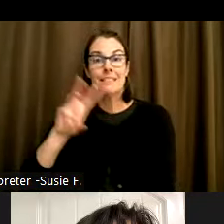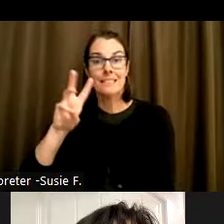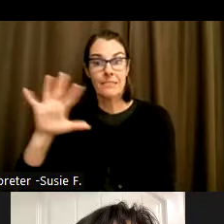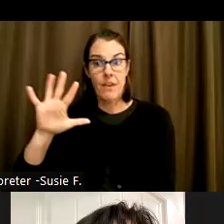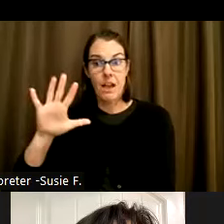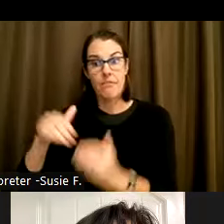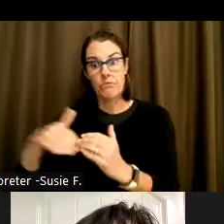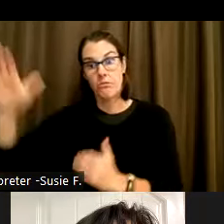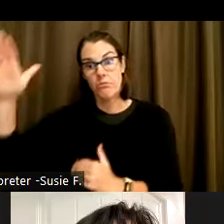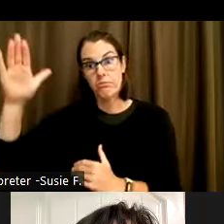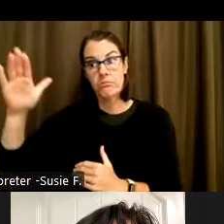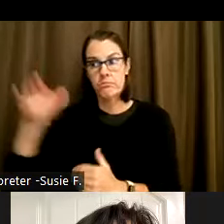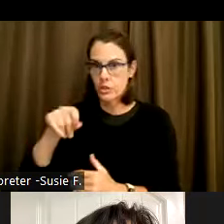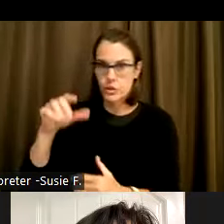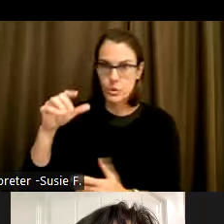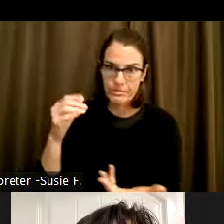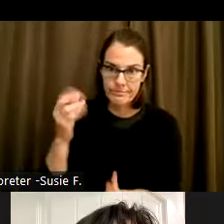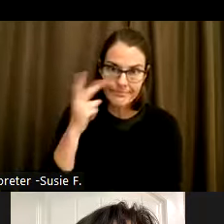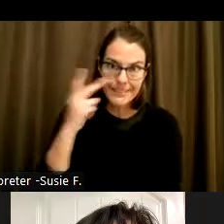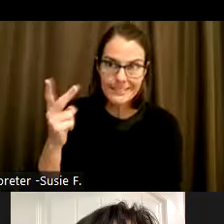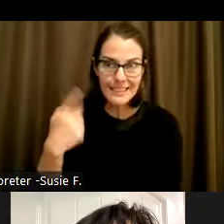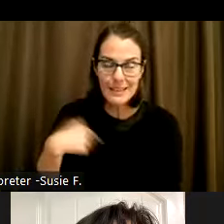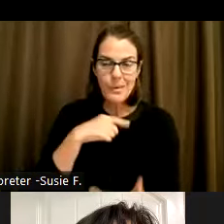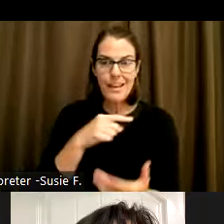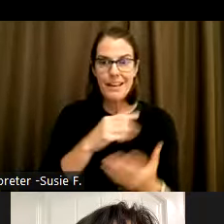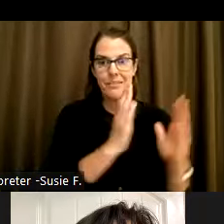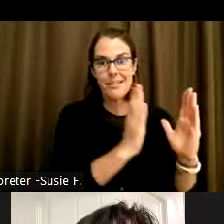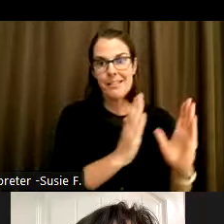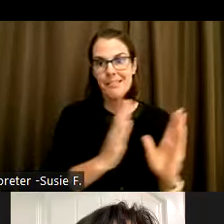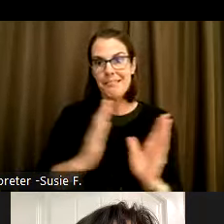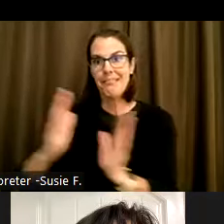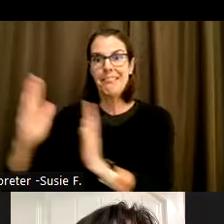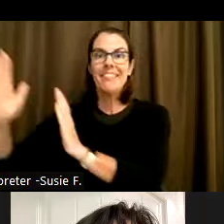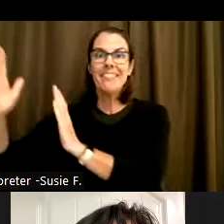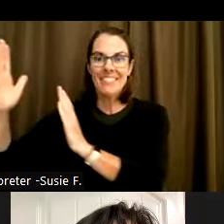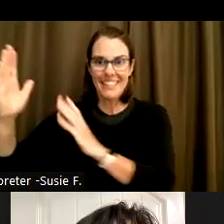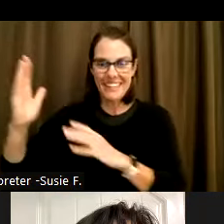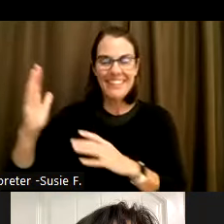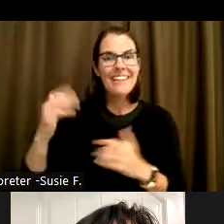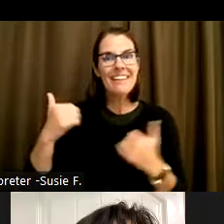because we all move in a continuum as we age toward a greater possibility